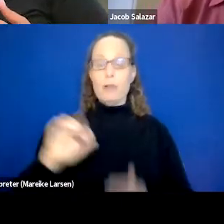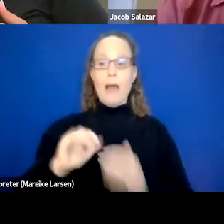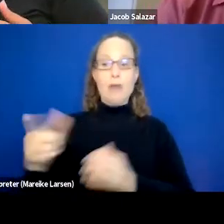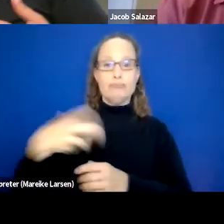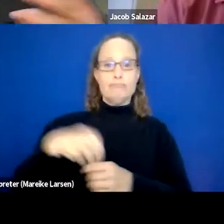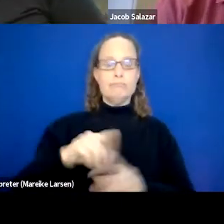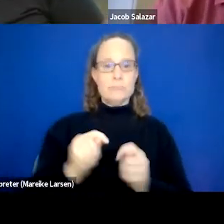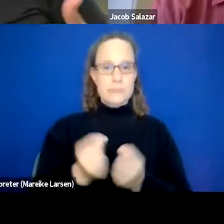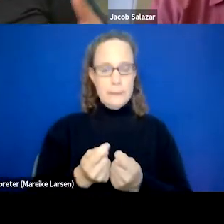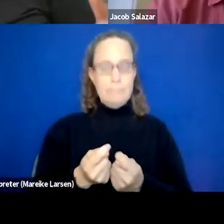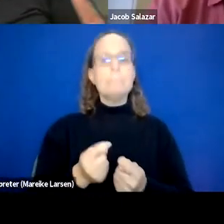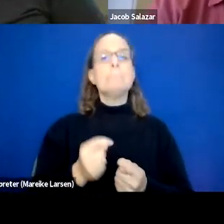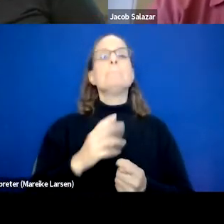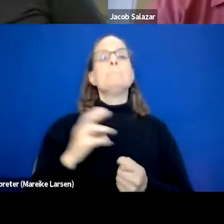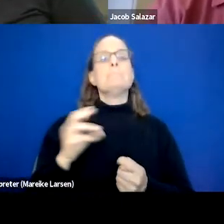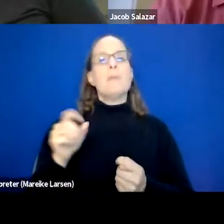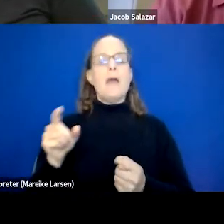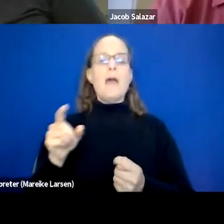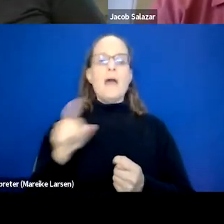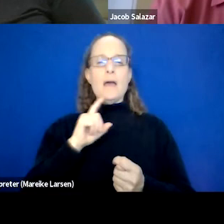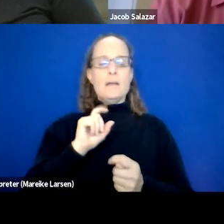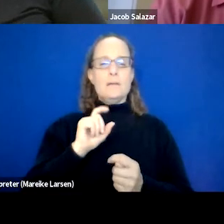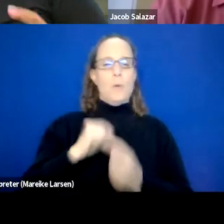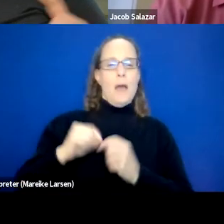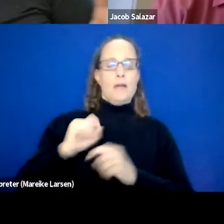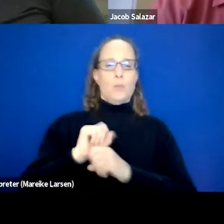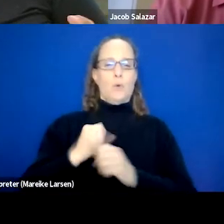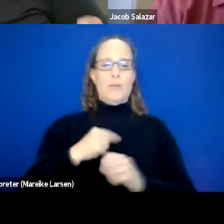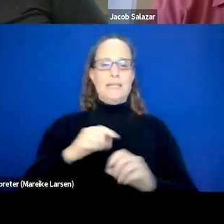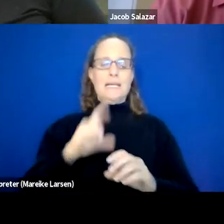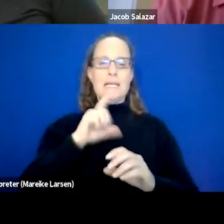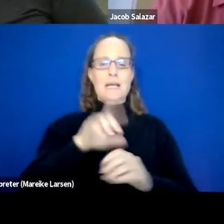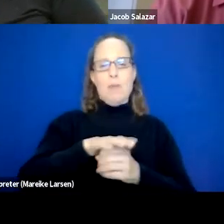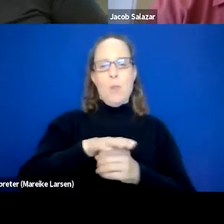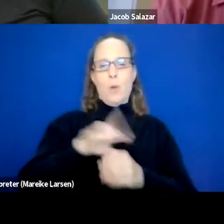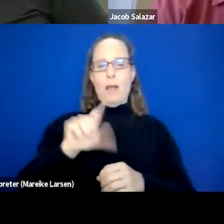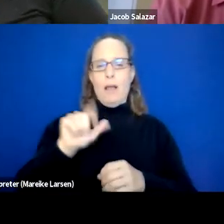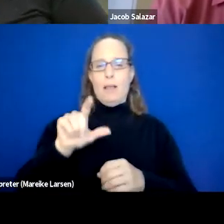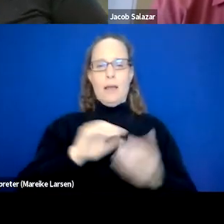and just kind of the collective work that we did within the local Los Angeles community, and really advocating